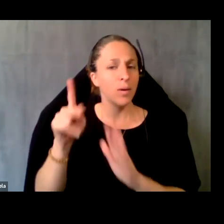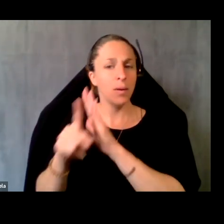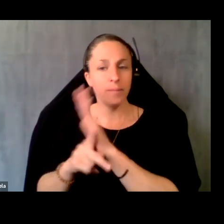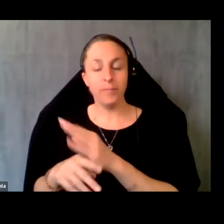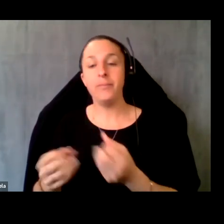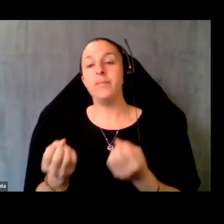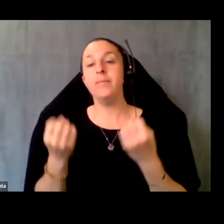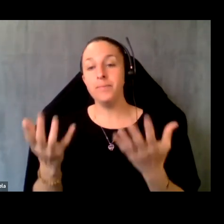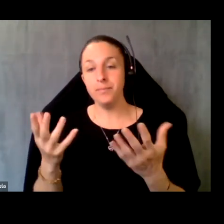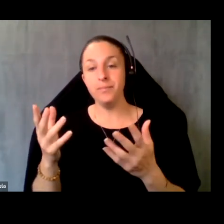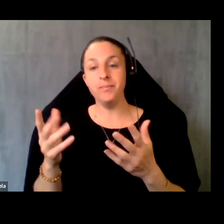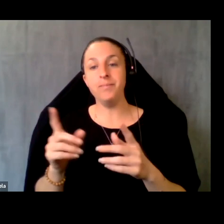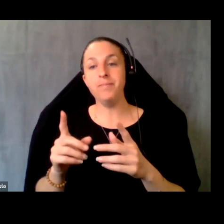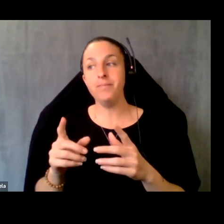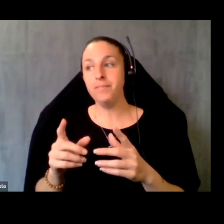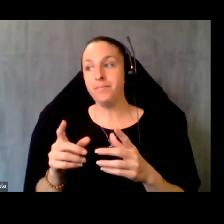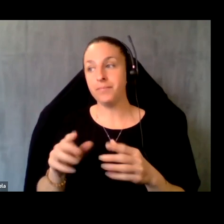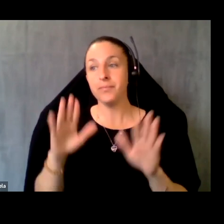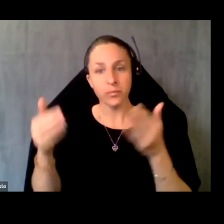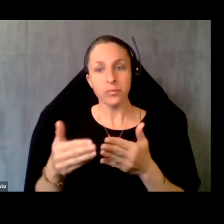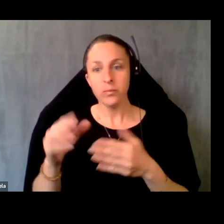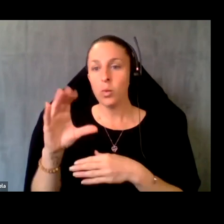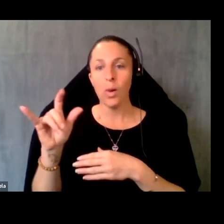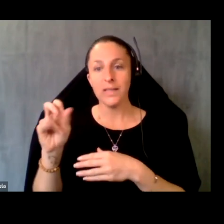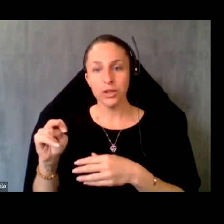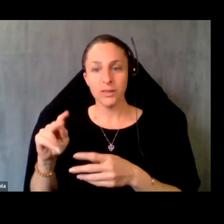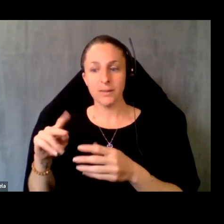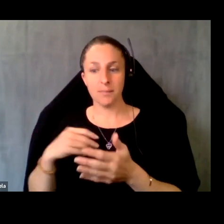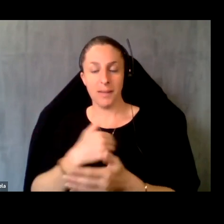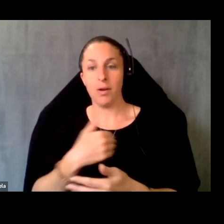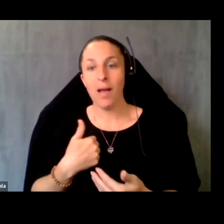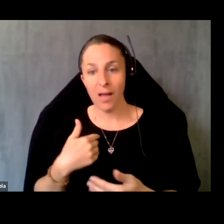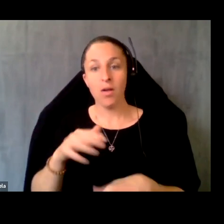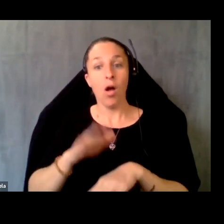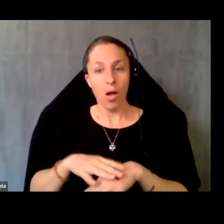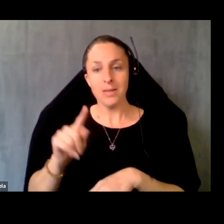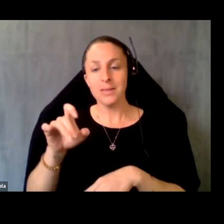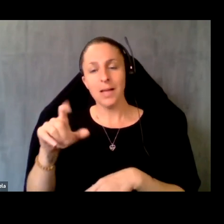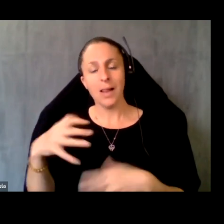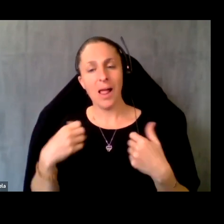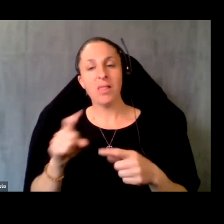of the focus that the coalition members have is on tele health, but it's still connected health in